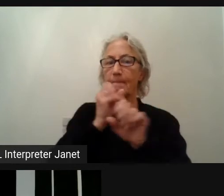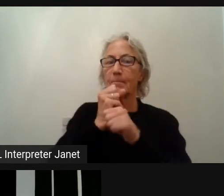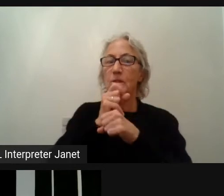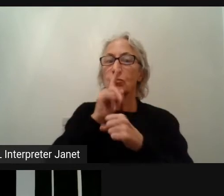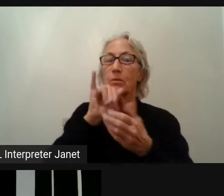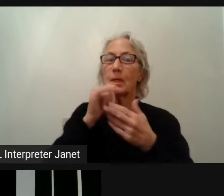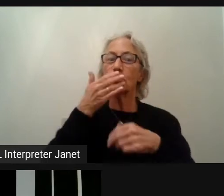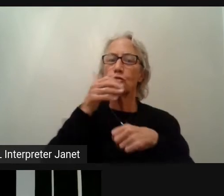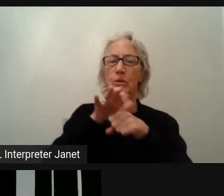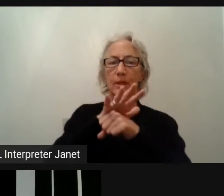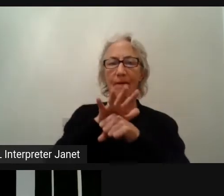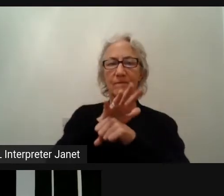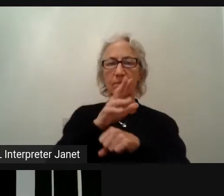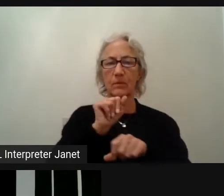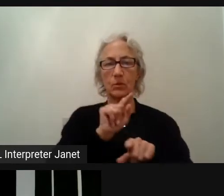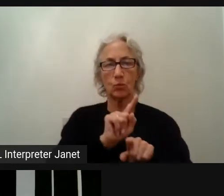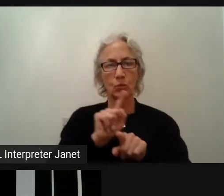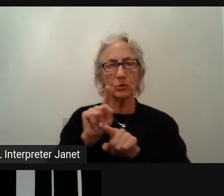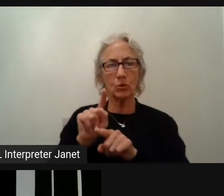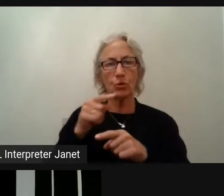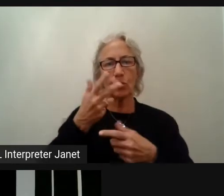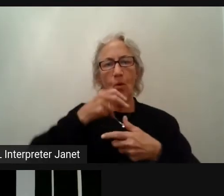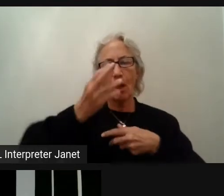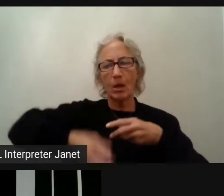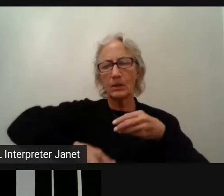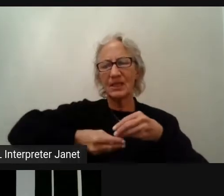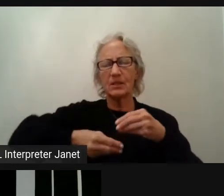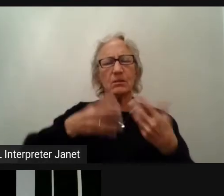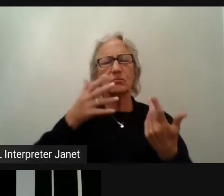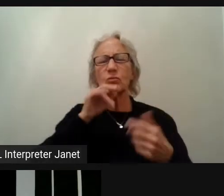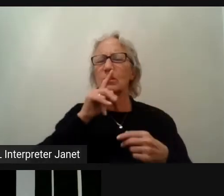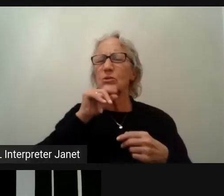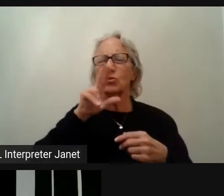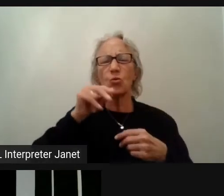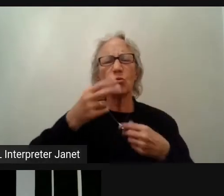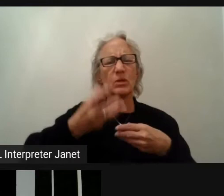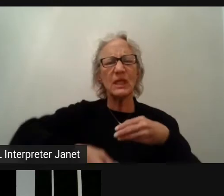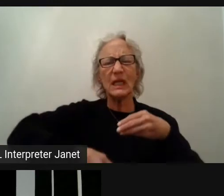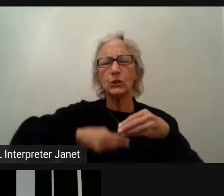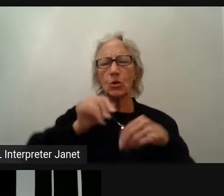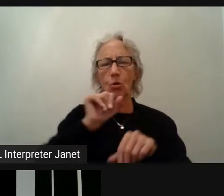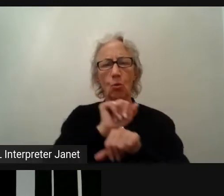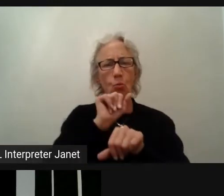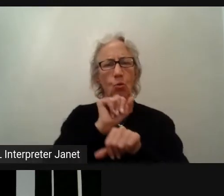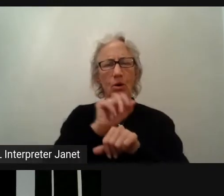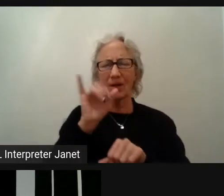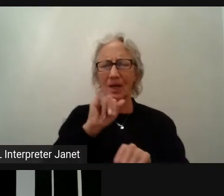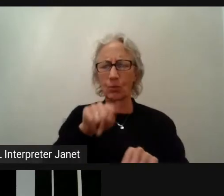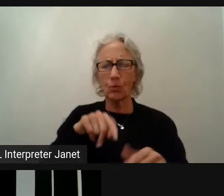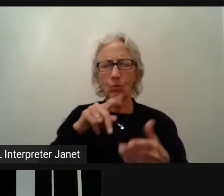There is no additional work when it comes to creating the test because as you mentioned when you have a blank slate